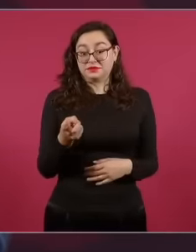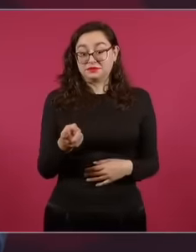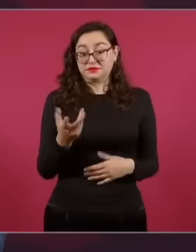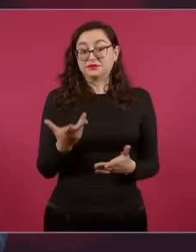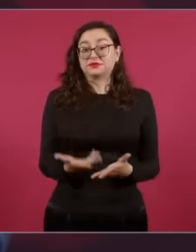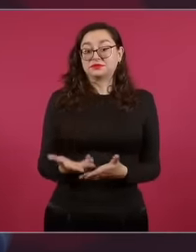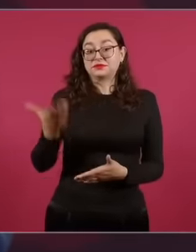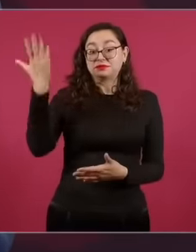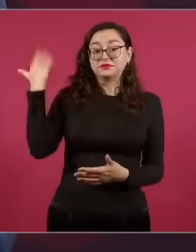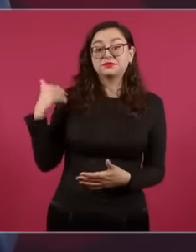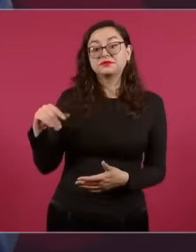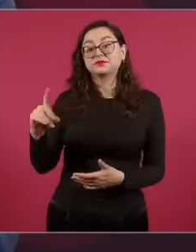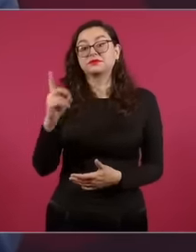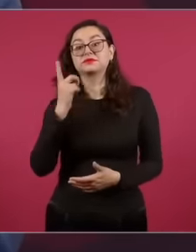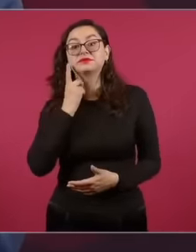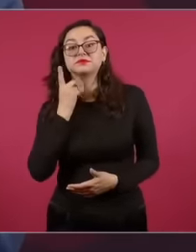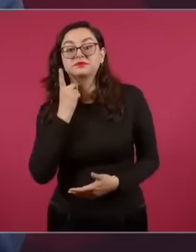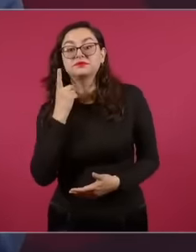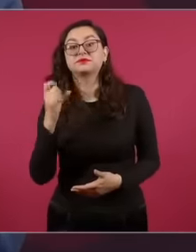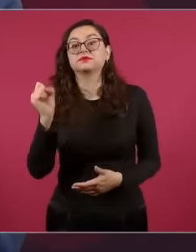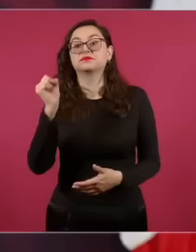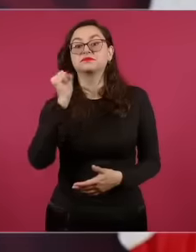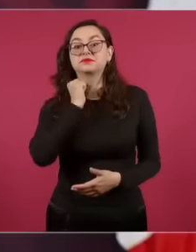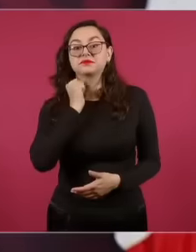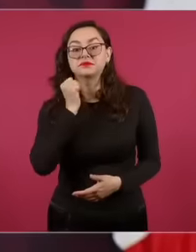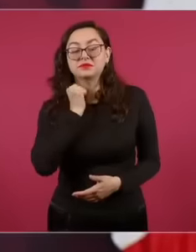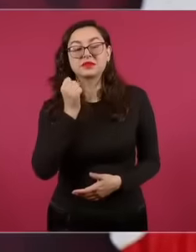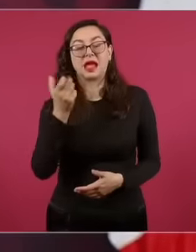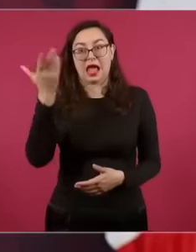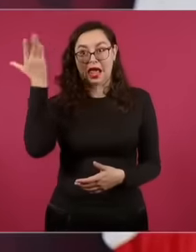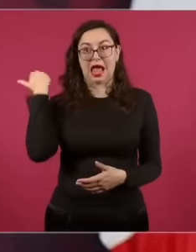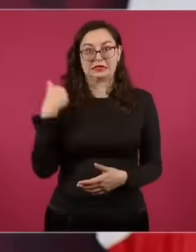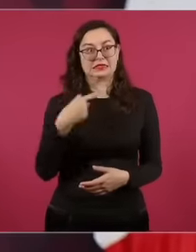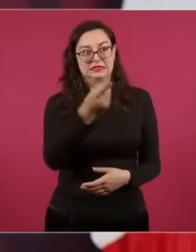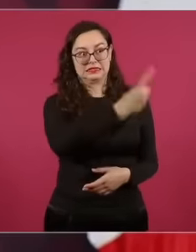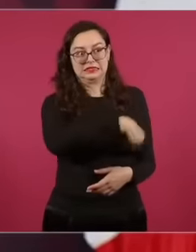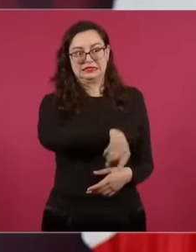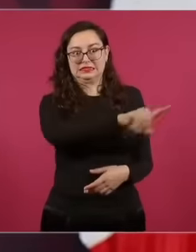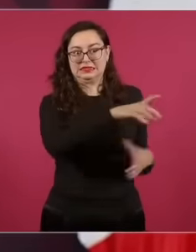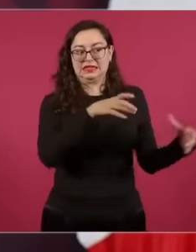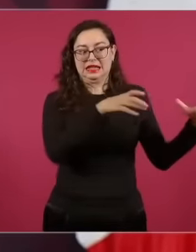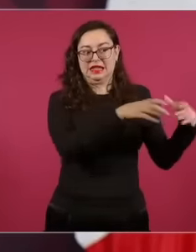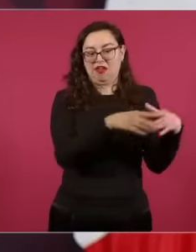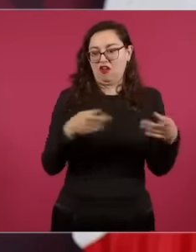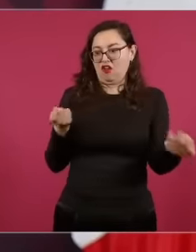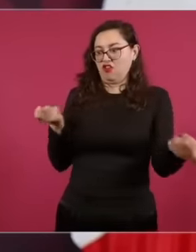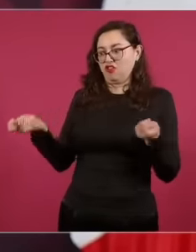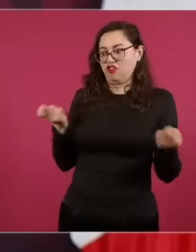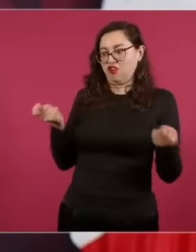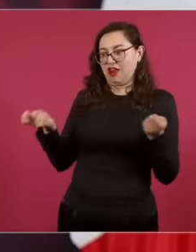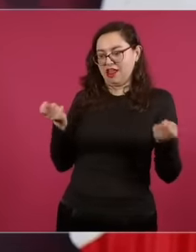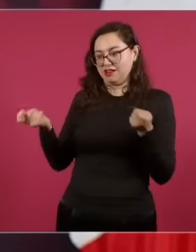senators in the legislative power and now that is not the case because the